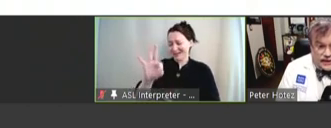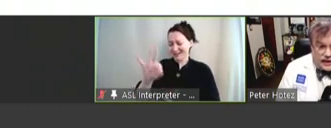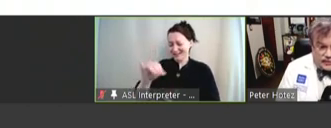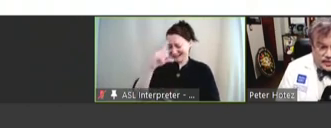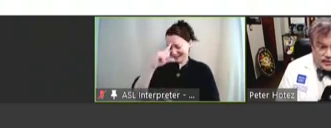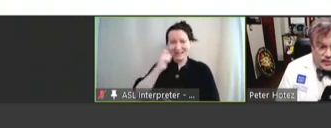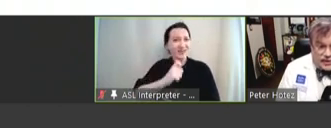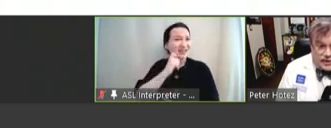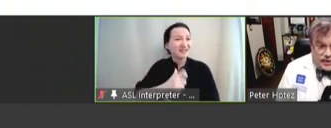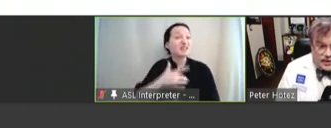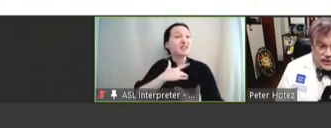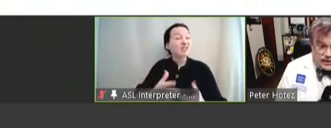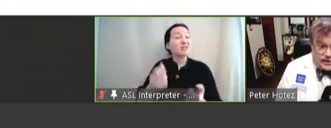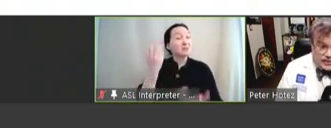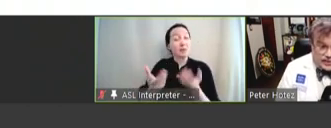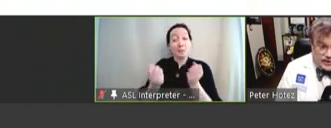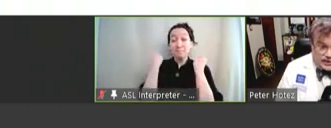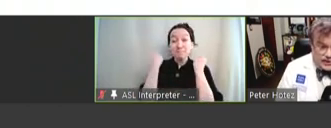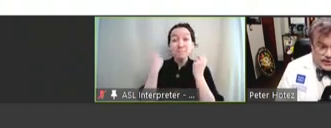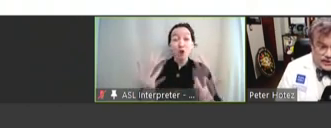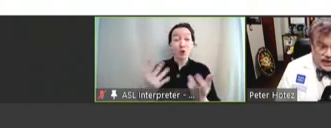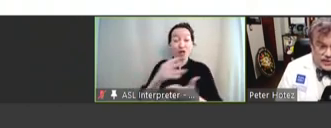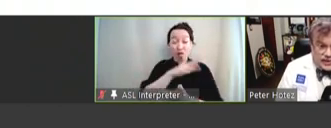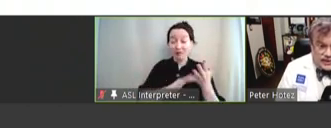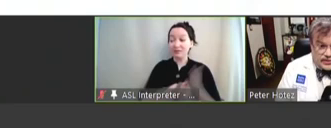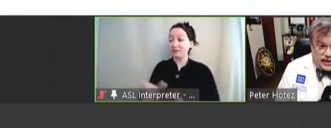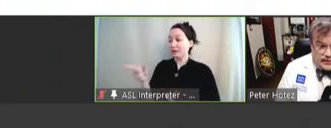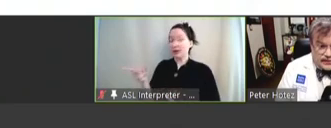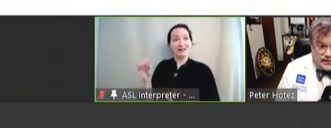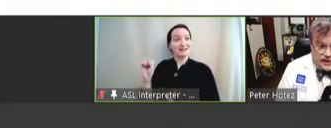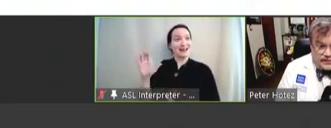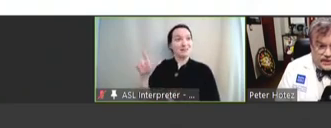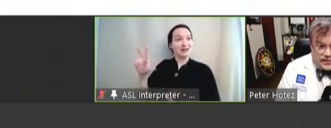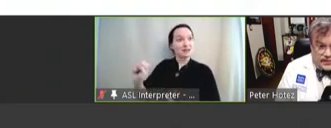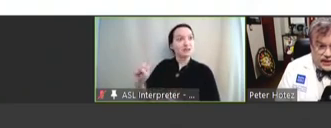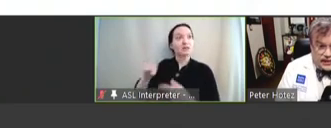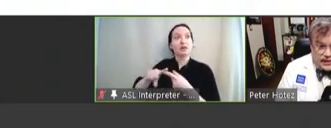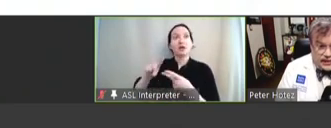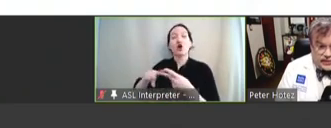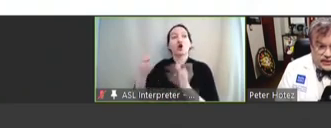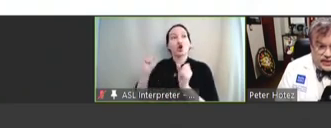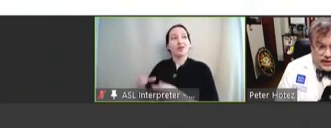they have multiple. So, the same person who has scabies could have lymphatic filariasis or